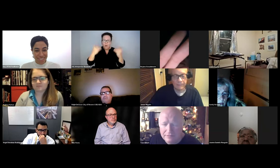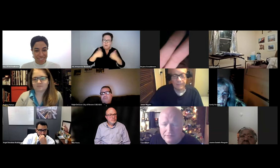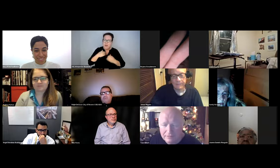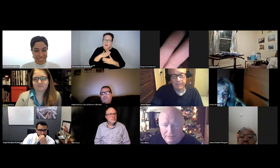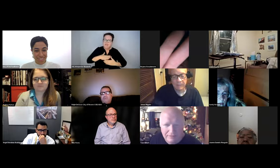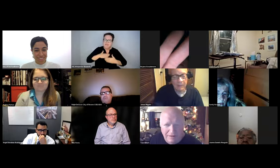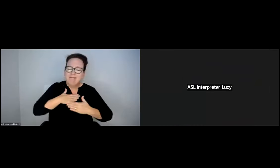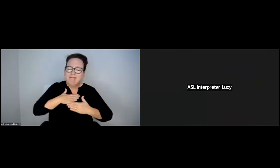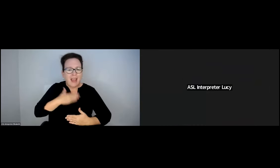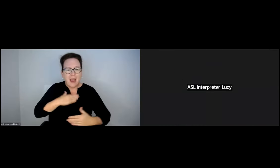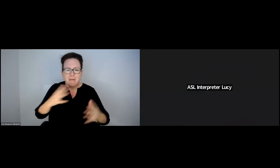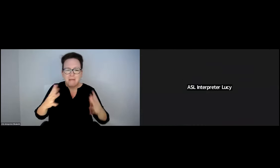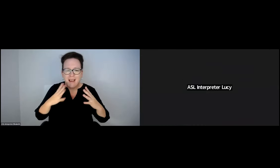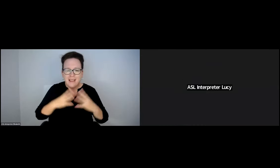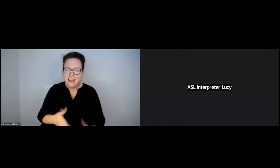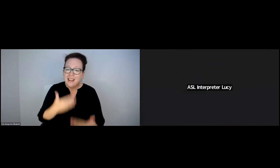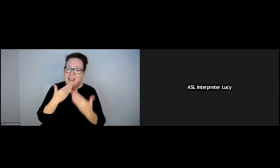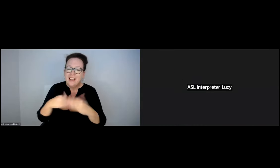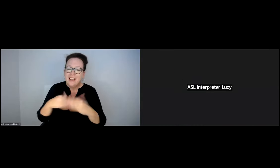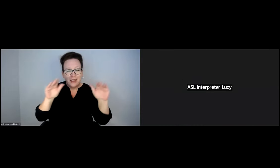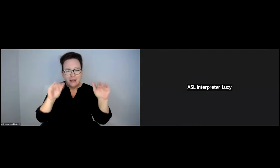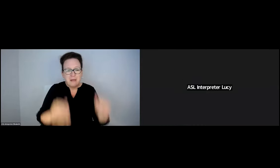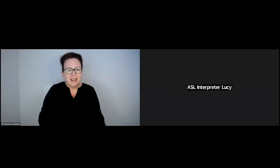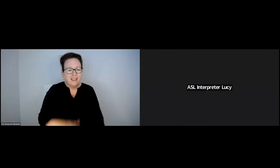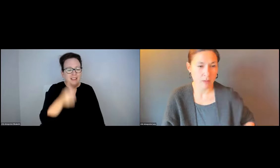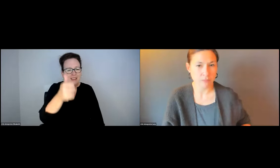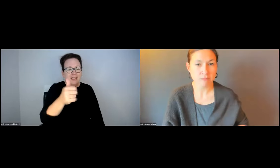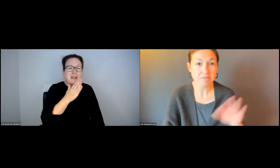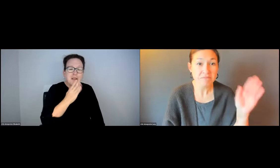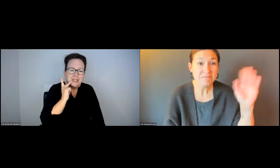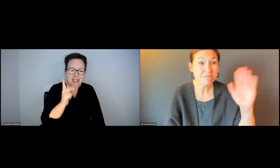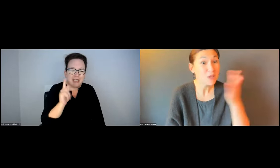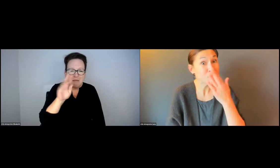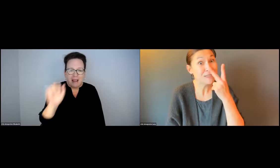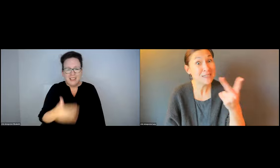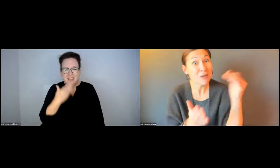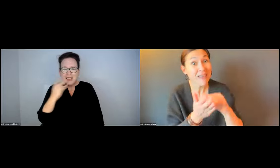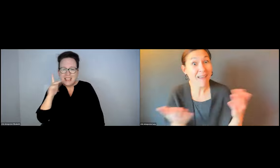OTHERWISE, WE'LL SEE YOU NEXT MONTH AND I HOPE YOU HAVE A VERY HAPPY HOLIDAY.